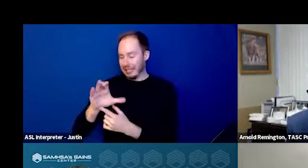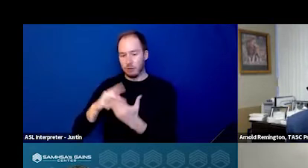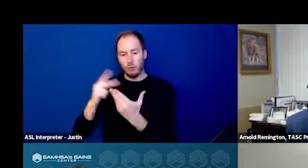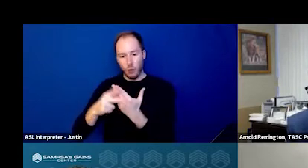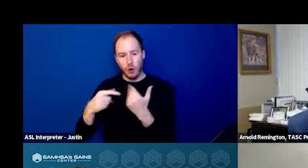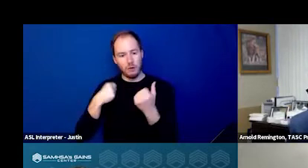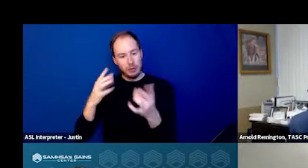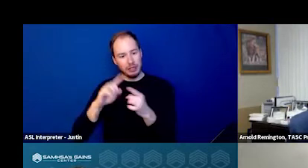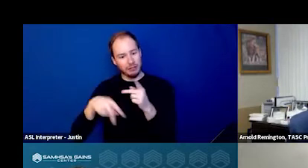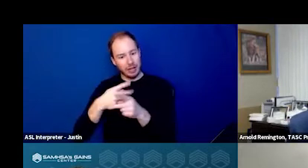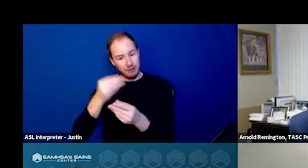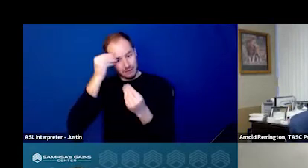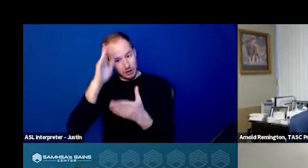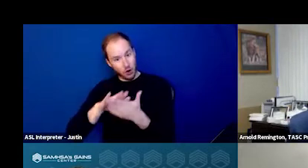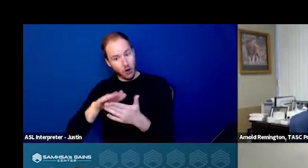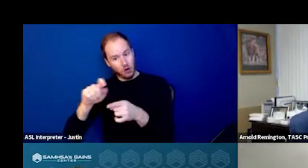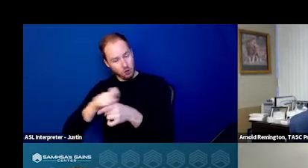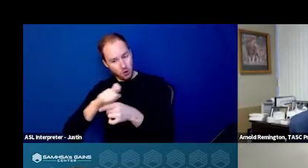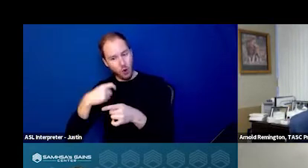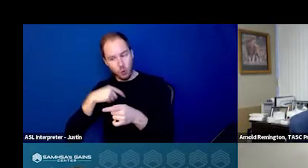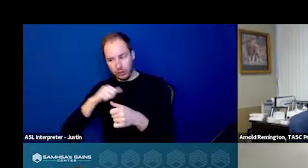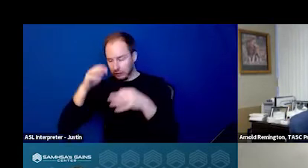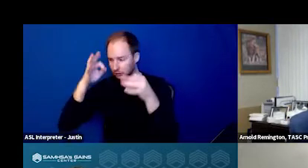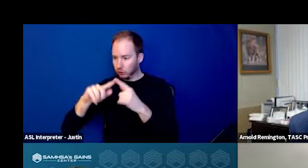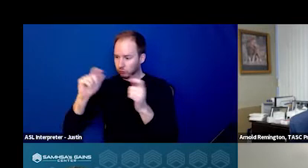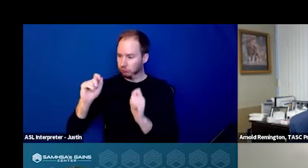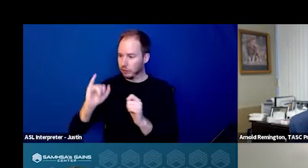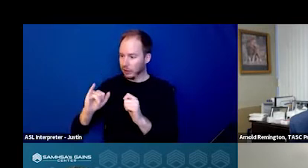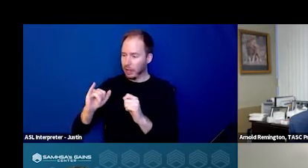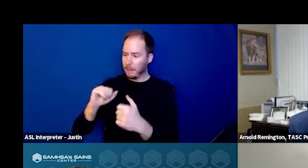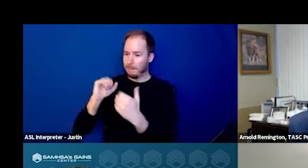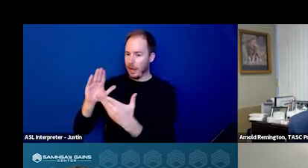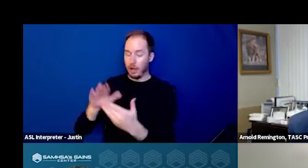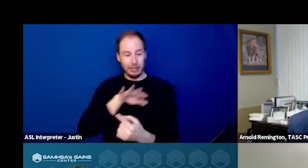and helped determine the model and what we did. 988, we don't have that yet.